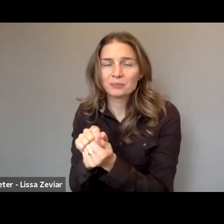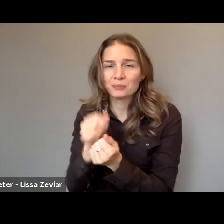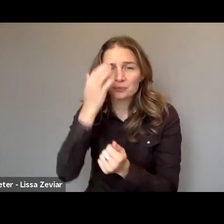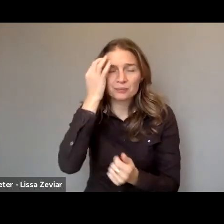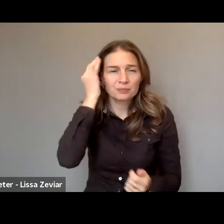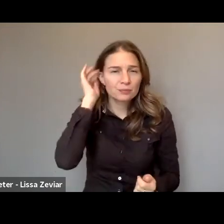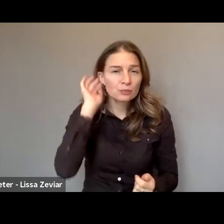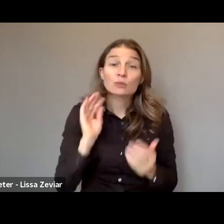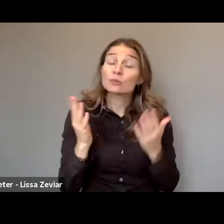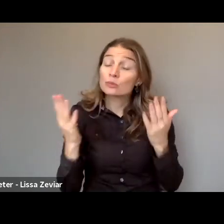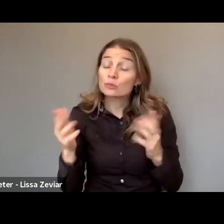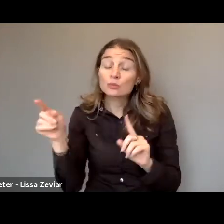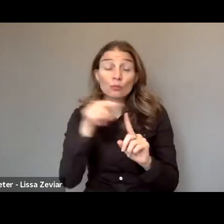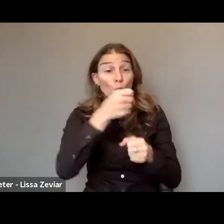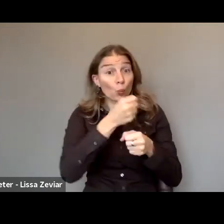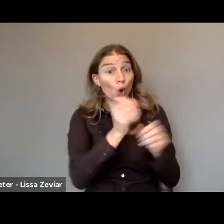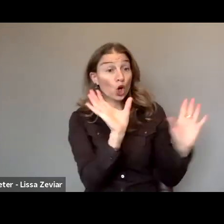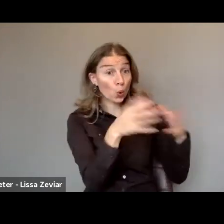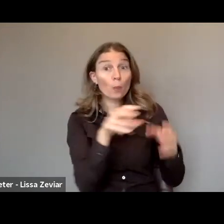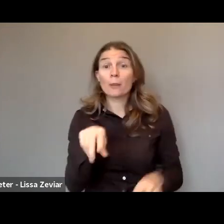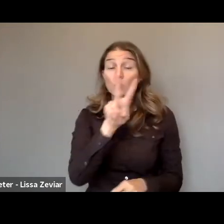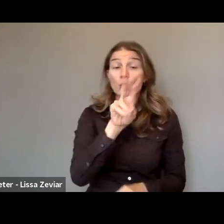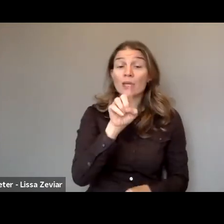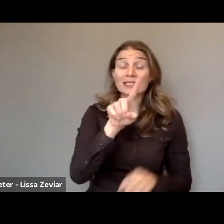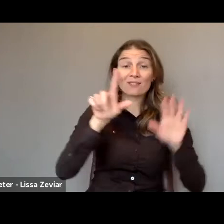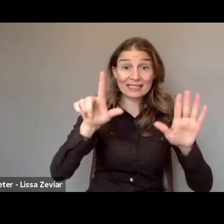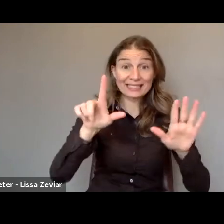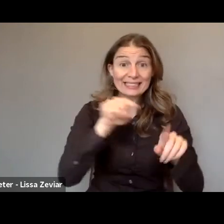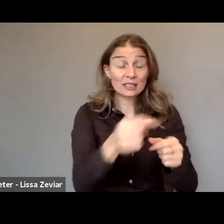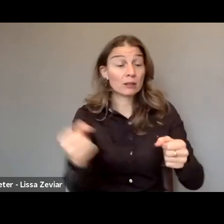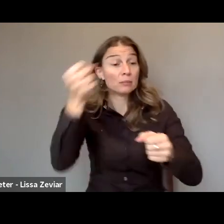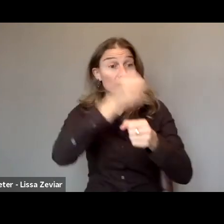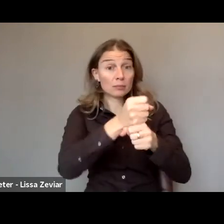that were created in 2017 to draft the measures of the future estate pact